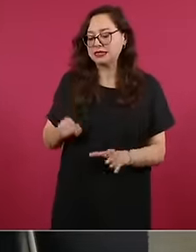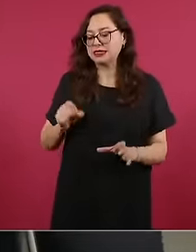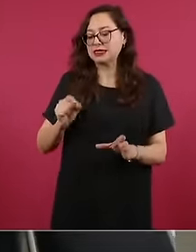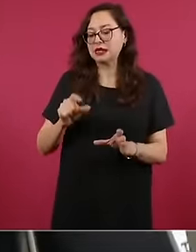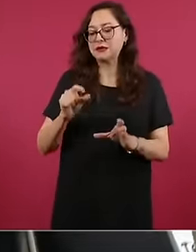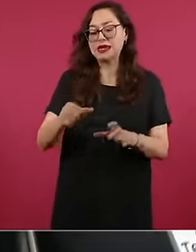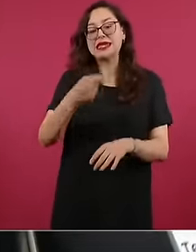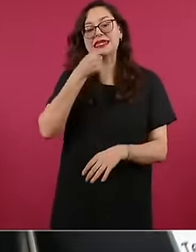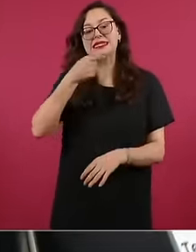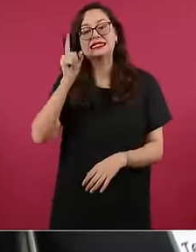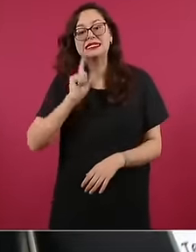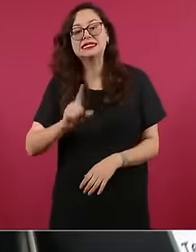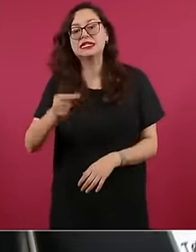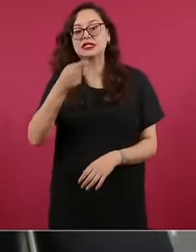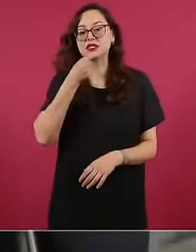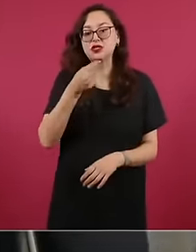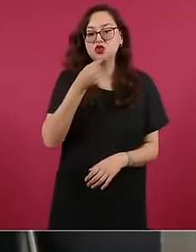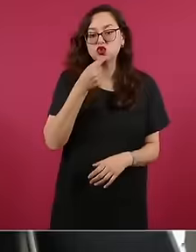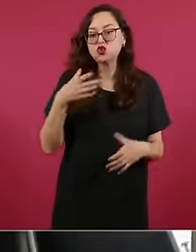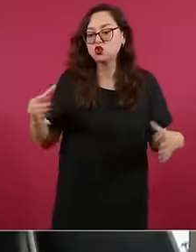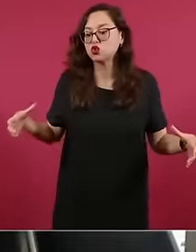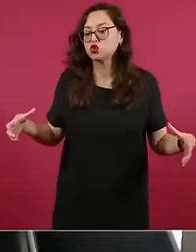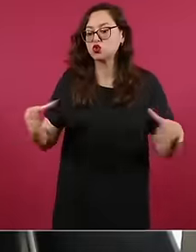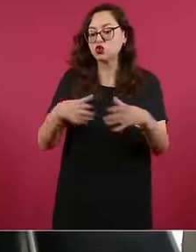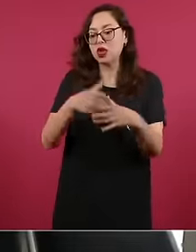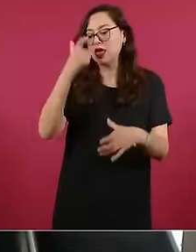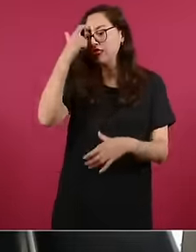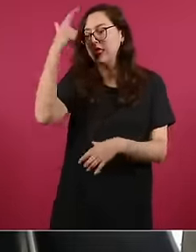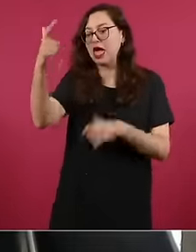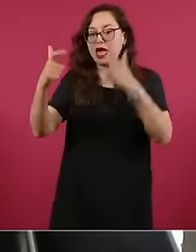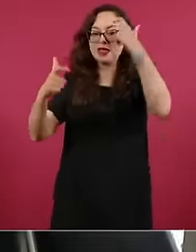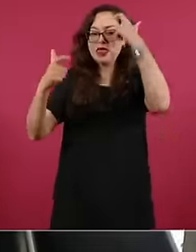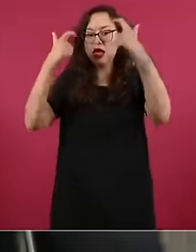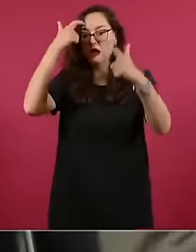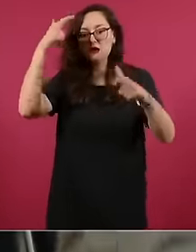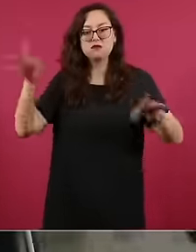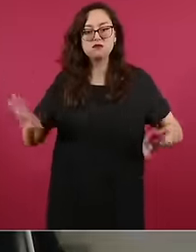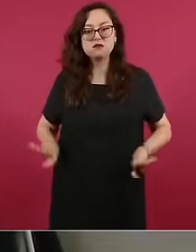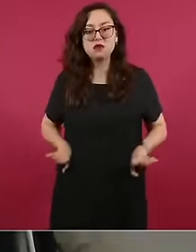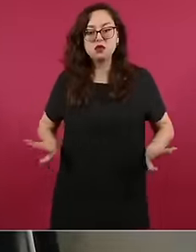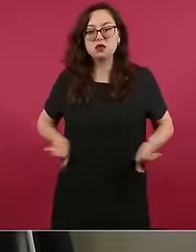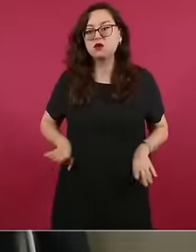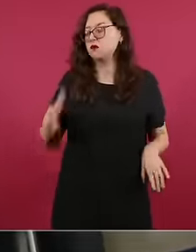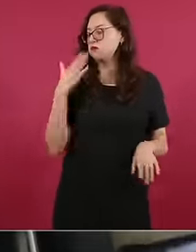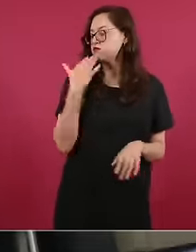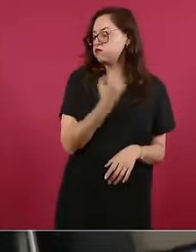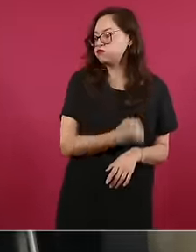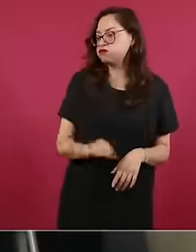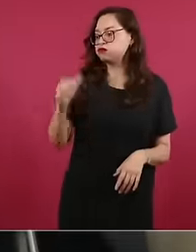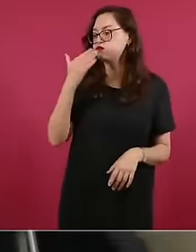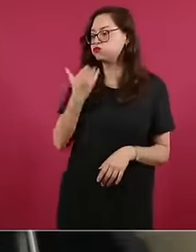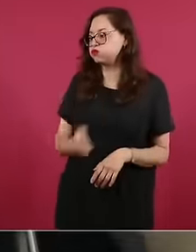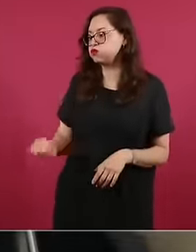and boys from the creative hotbeds very talented people little ones already with a lot of talent